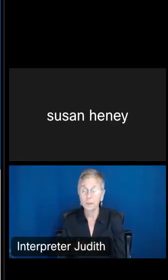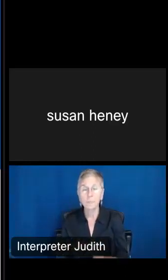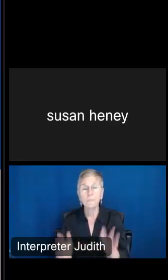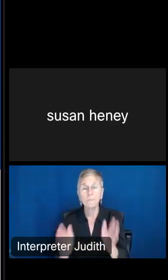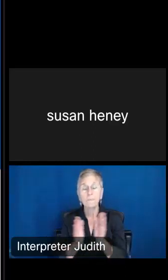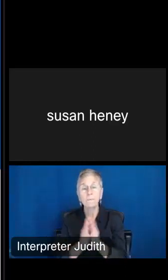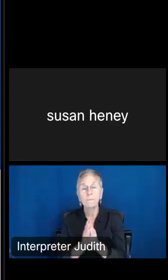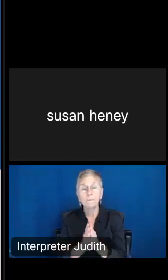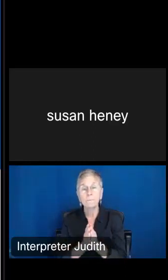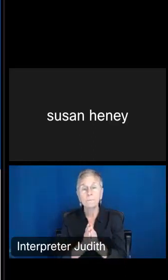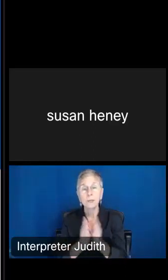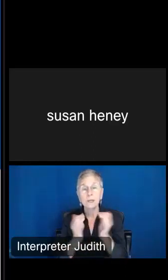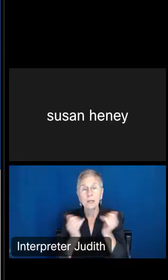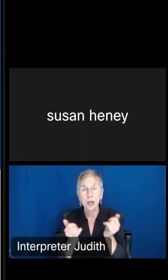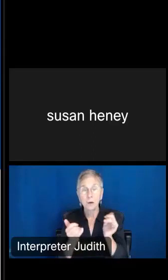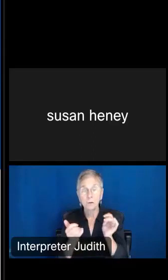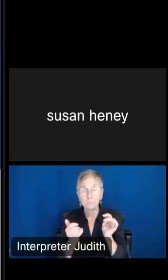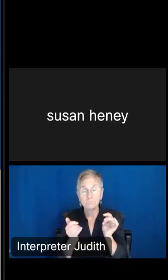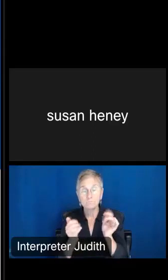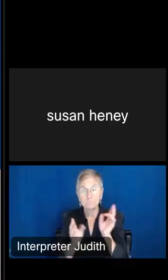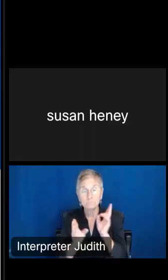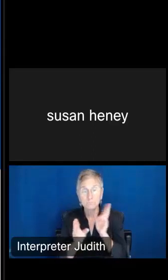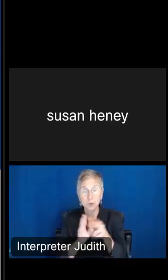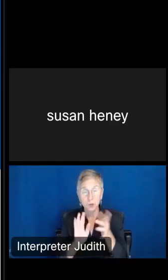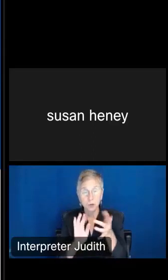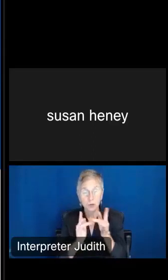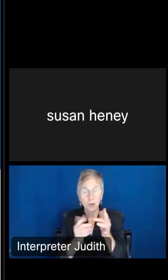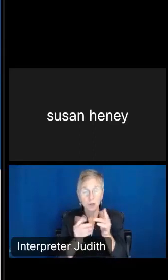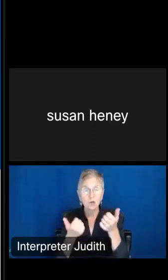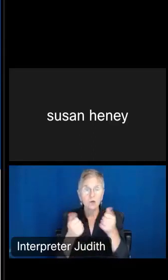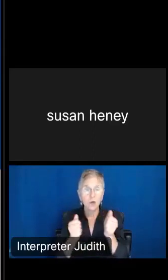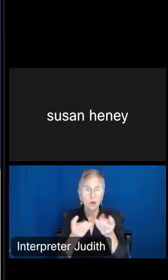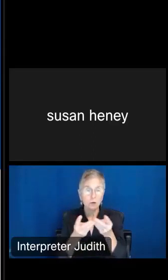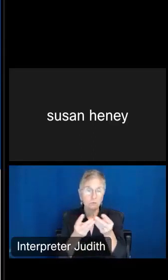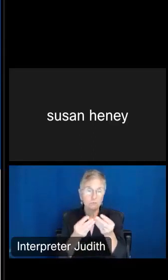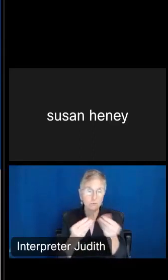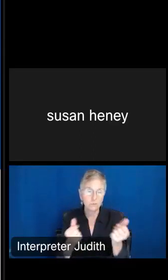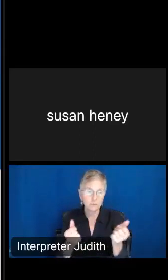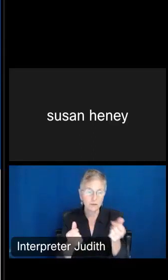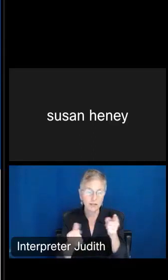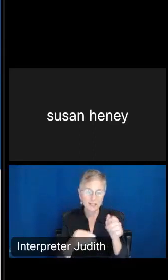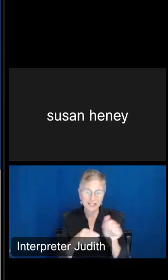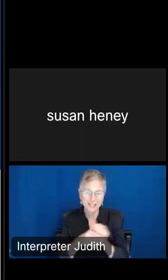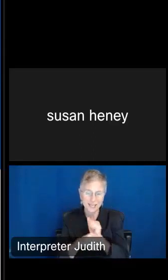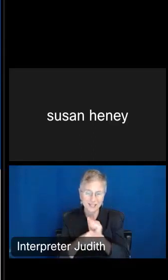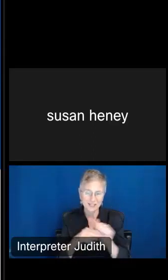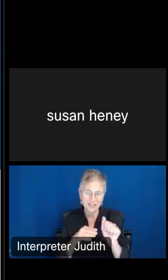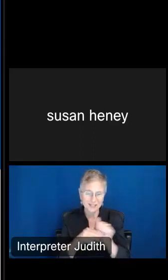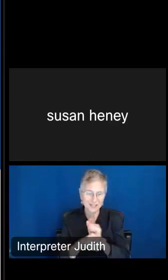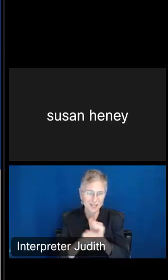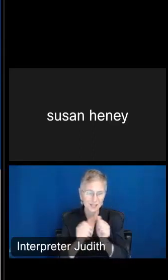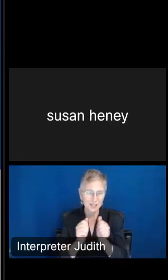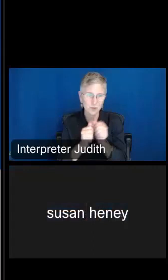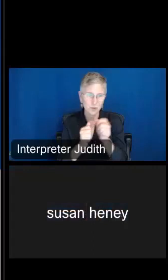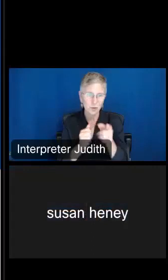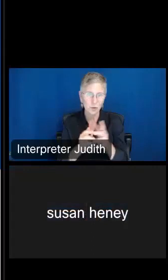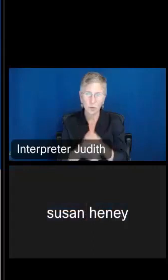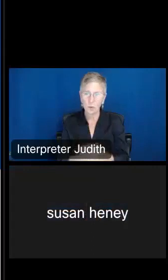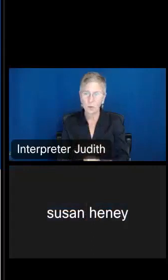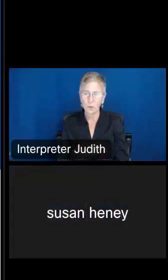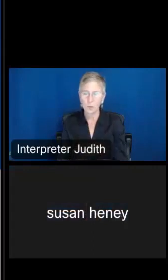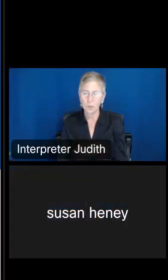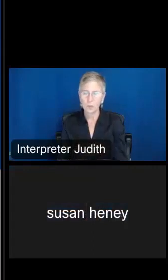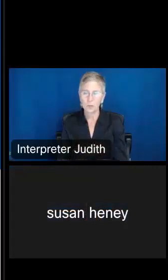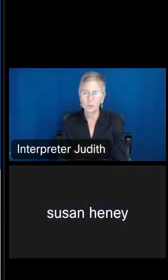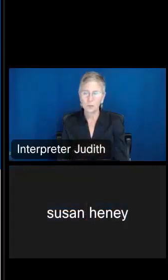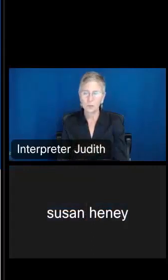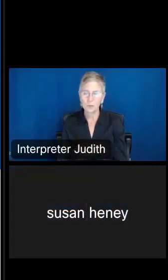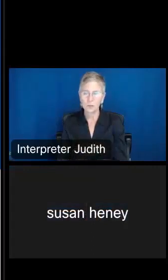go online and try to resolve this exercise with you as well. So again, we're looking